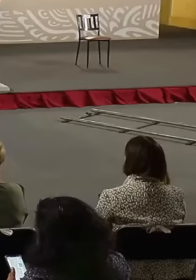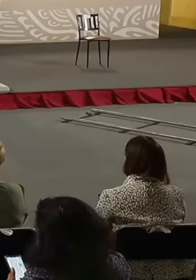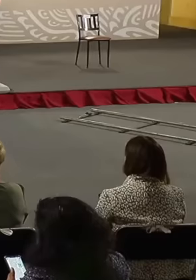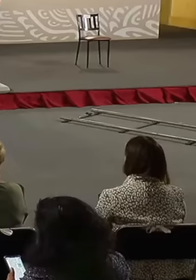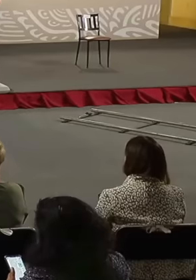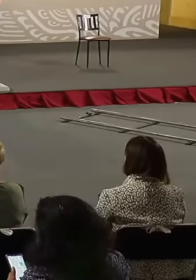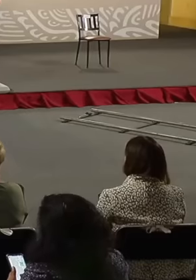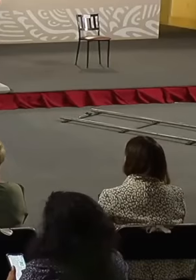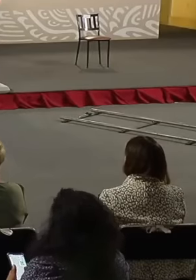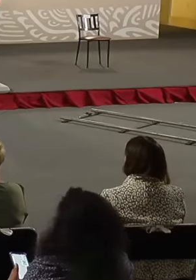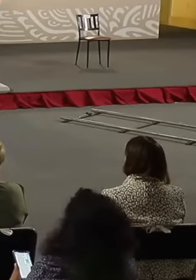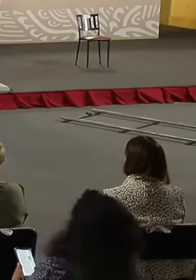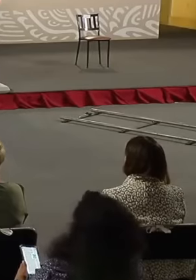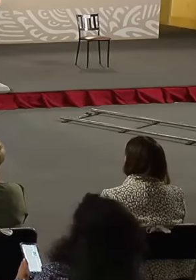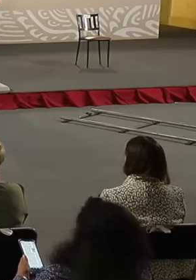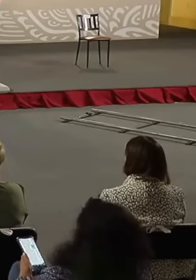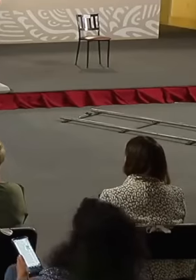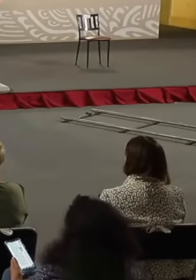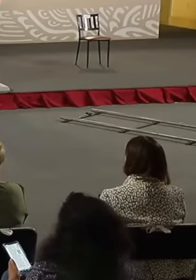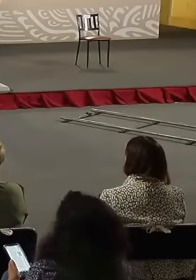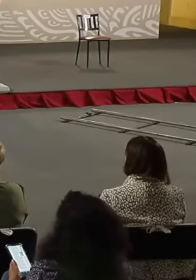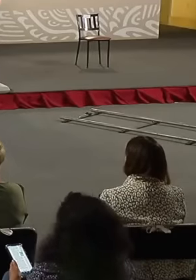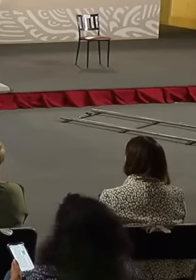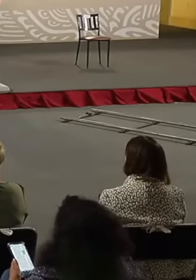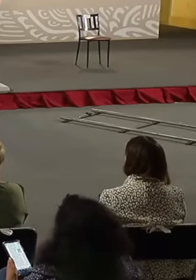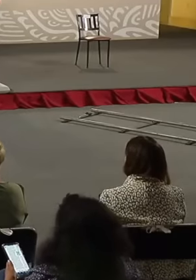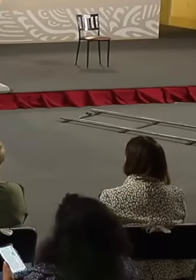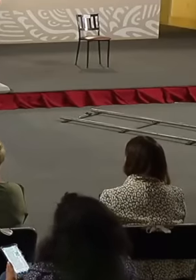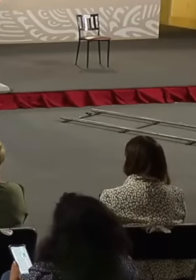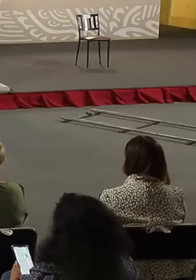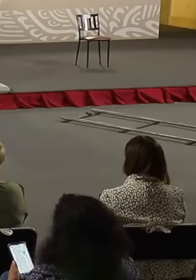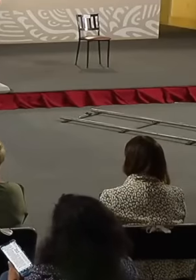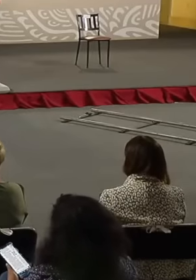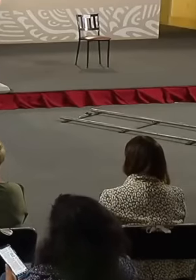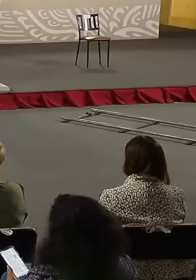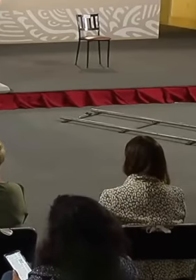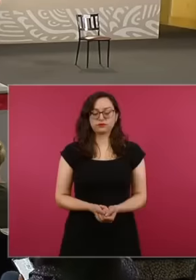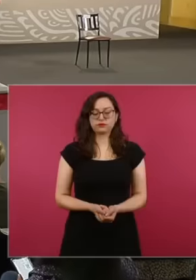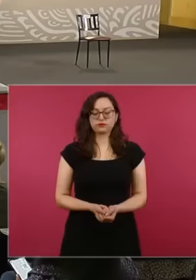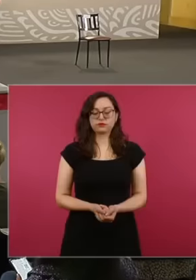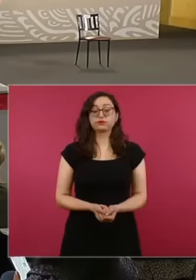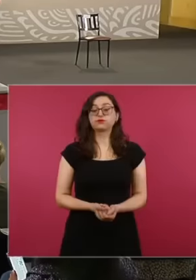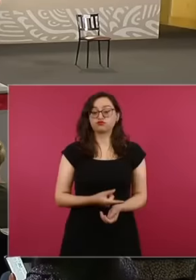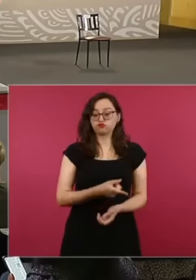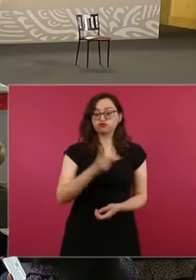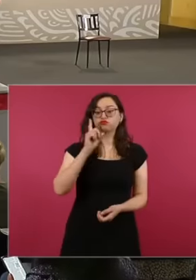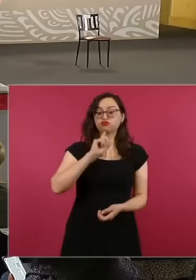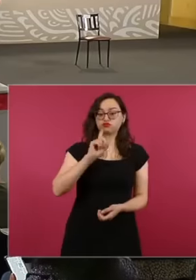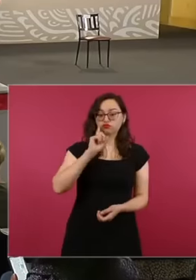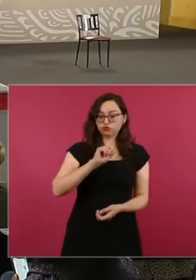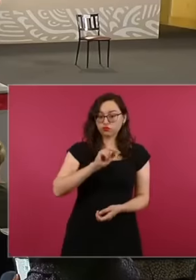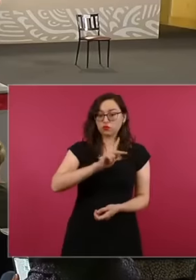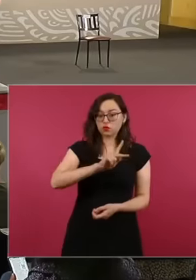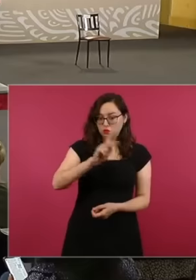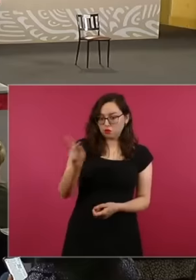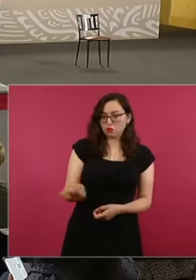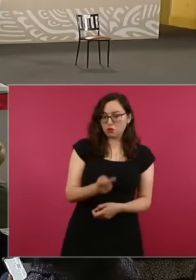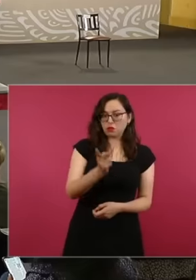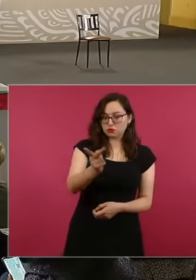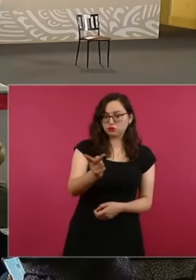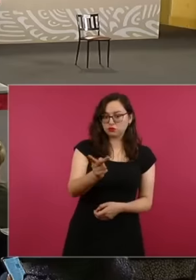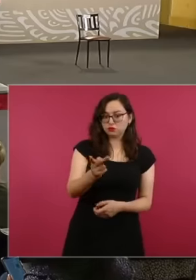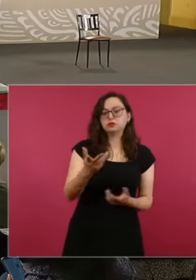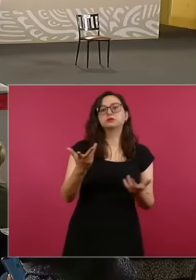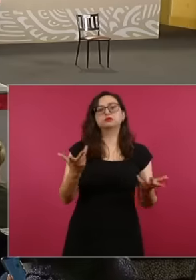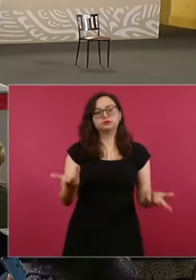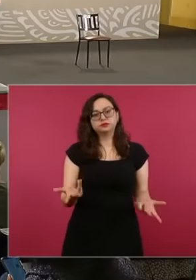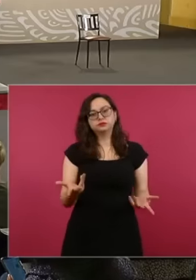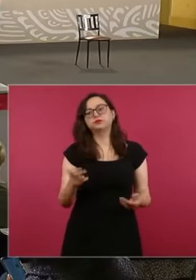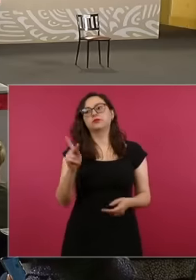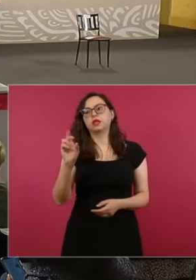This is what The reporter said that Pemex officials benefit these